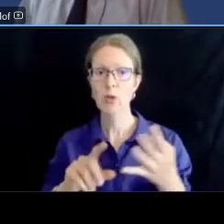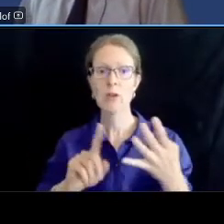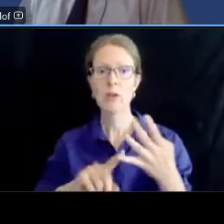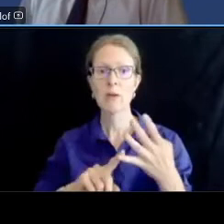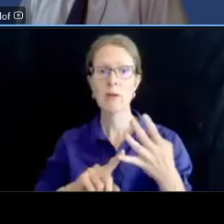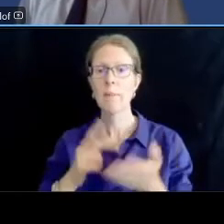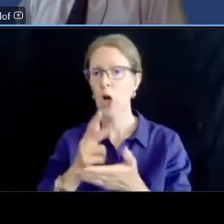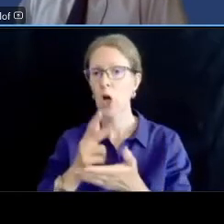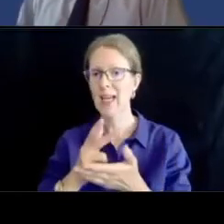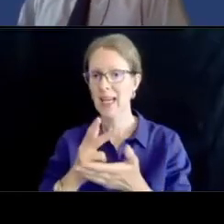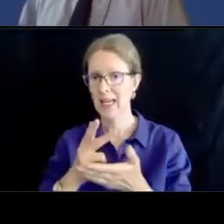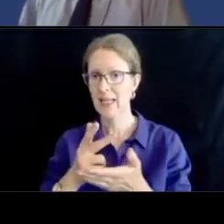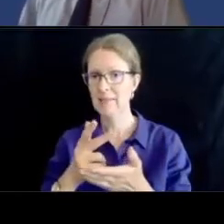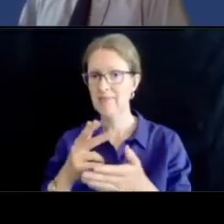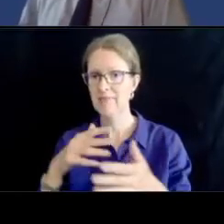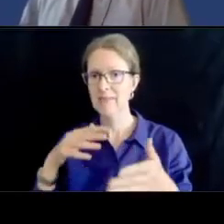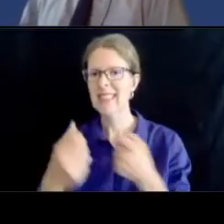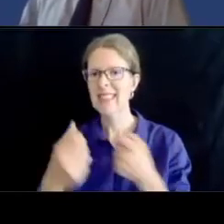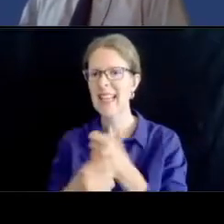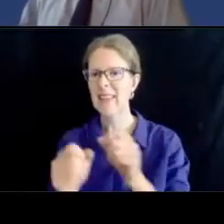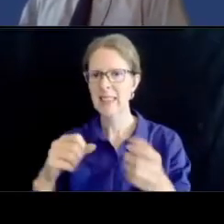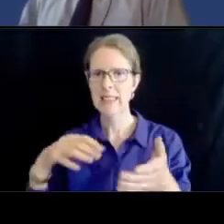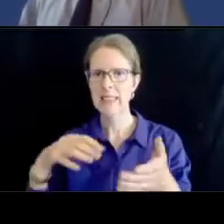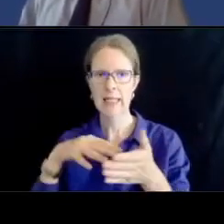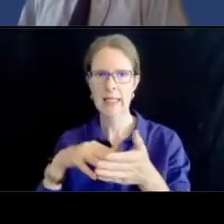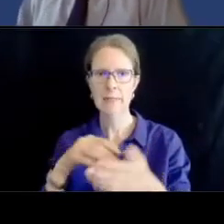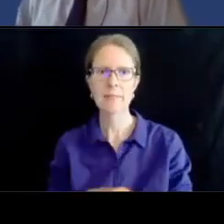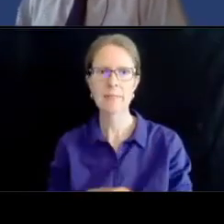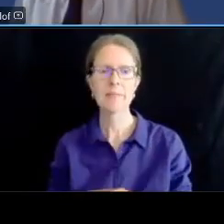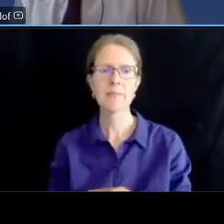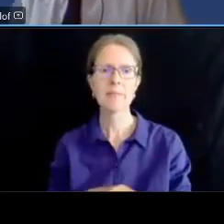with regard to the traffic calming review last year at our public meeting